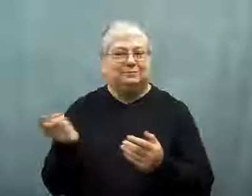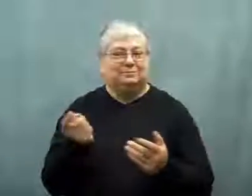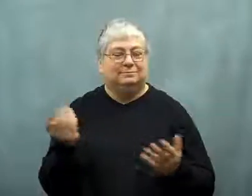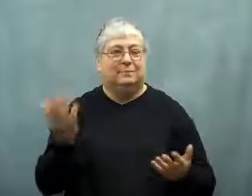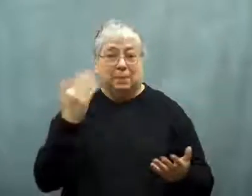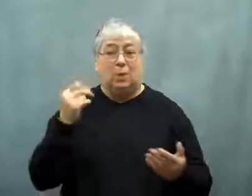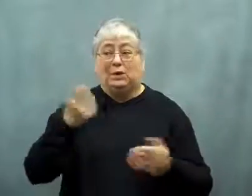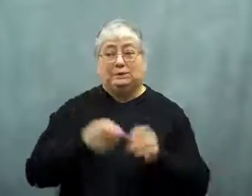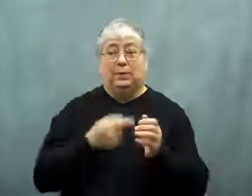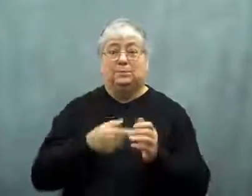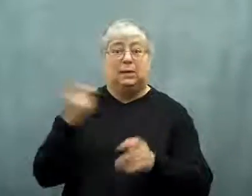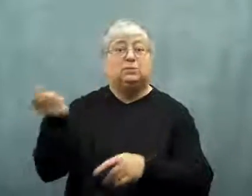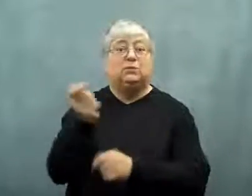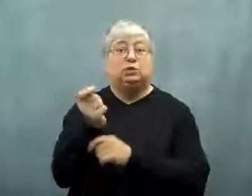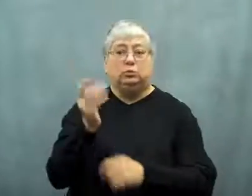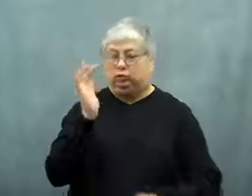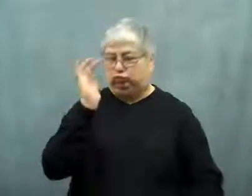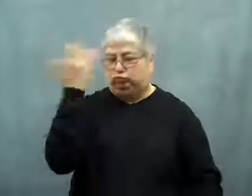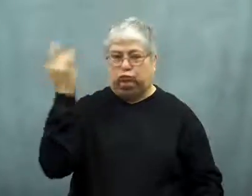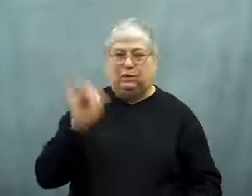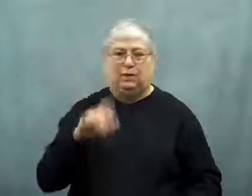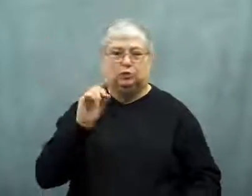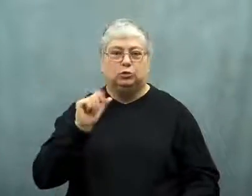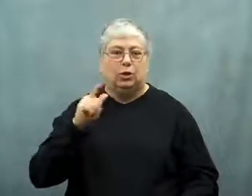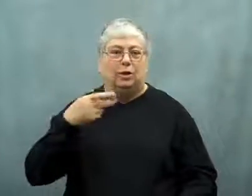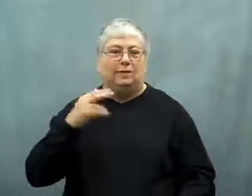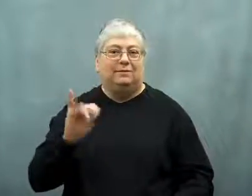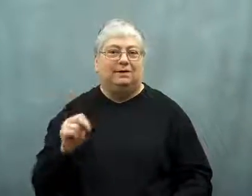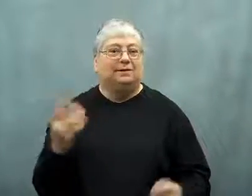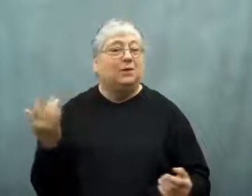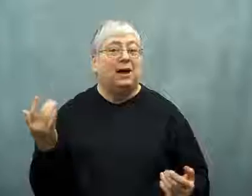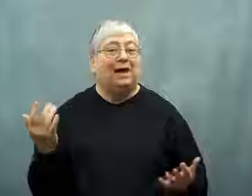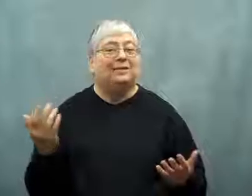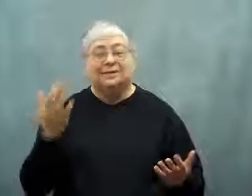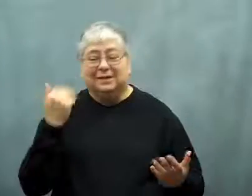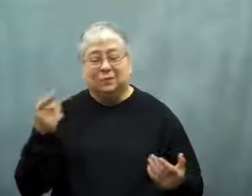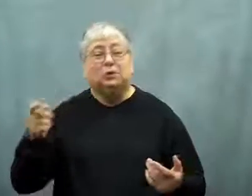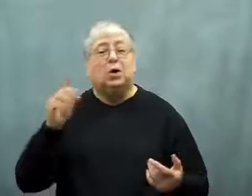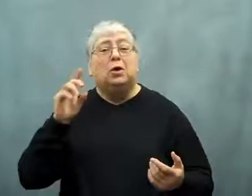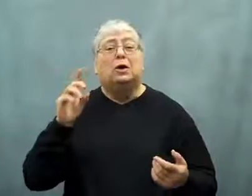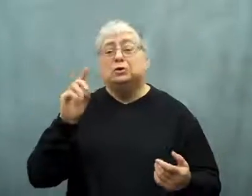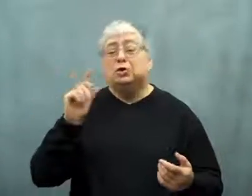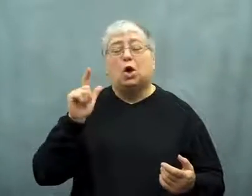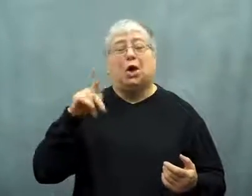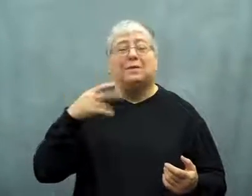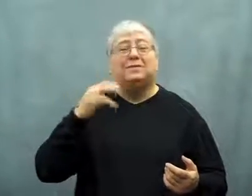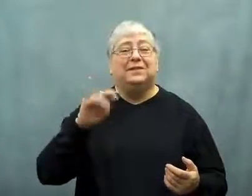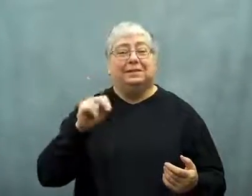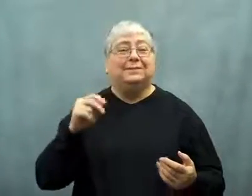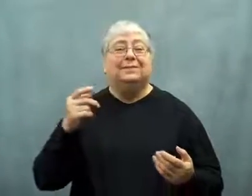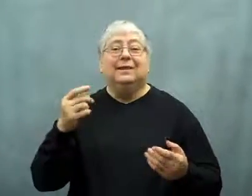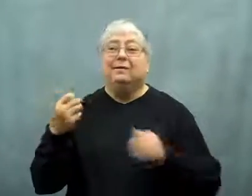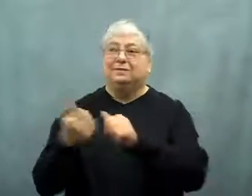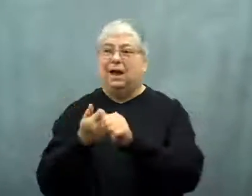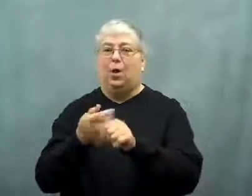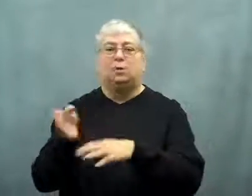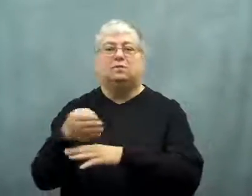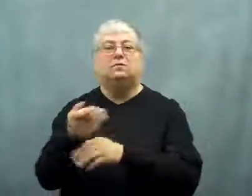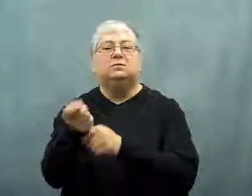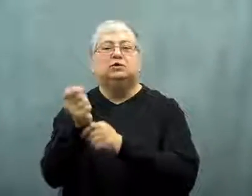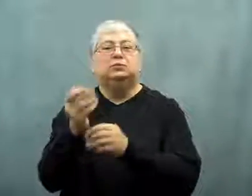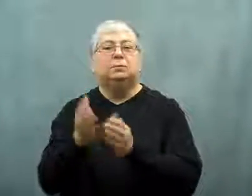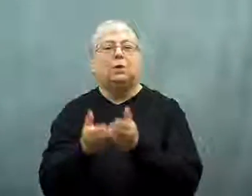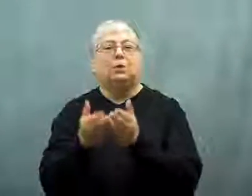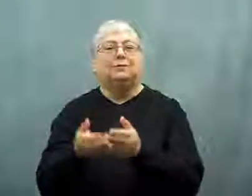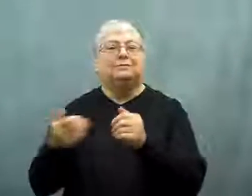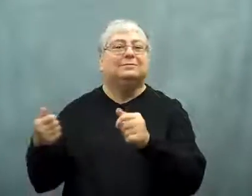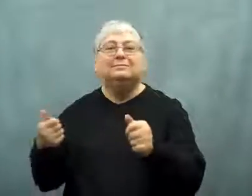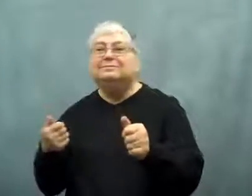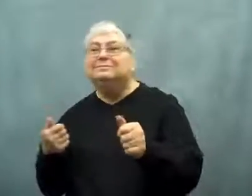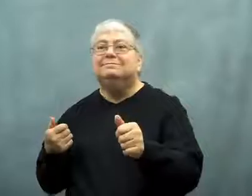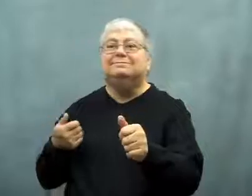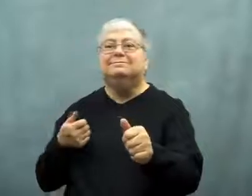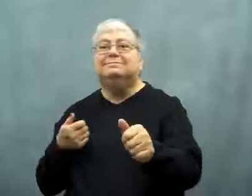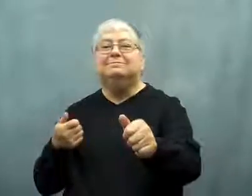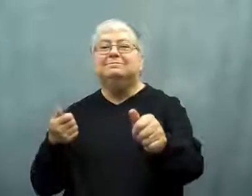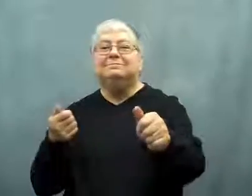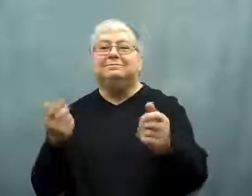Fishermen sometimes get irritated with dolphins.